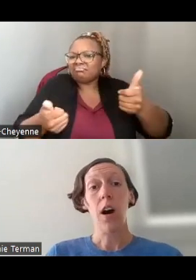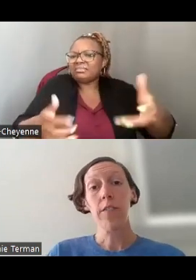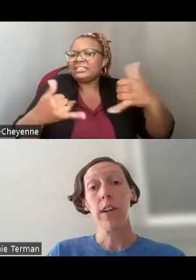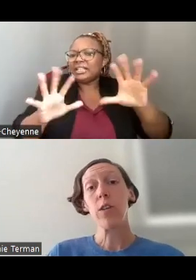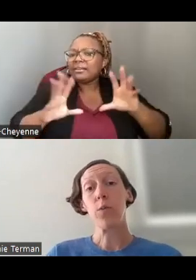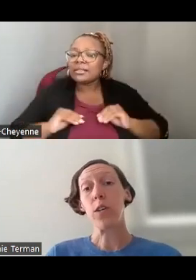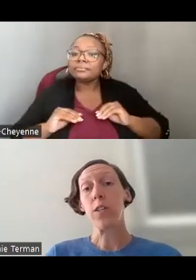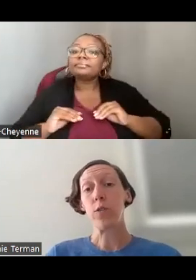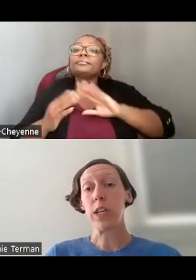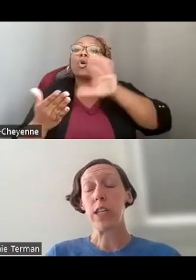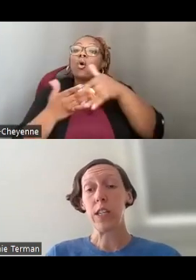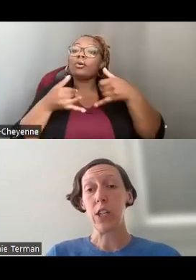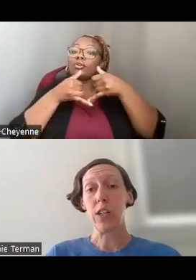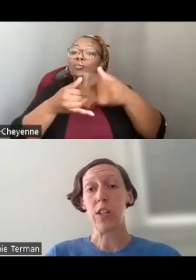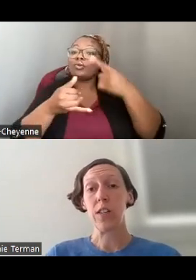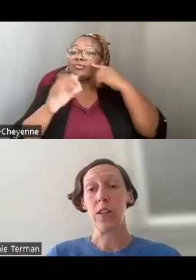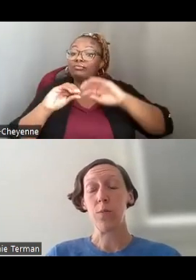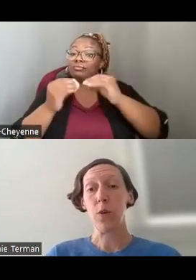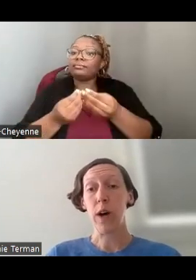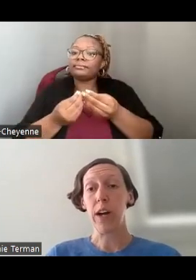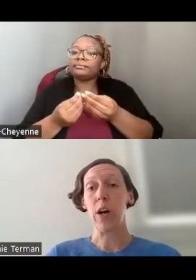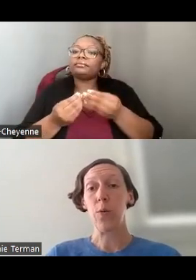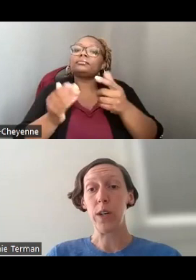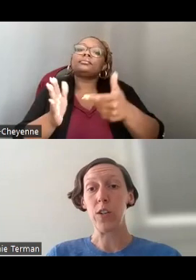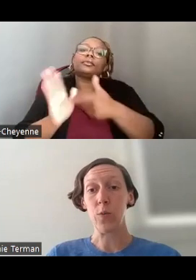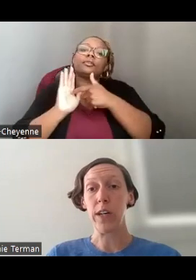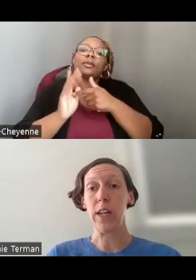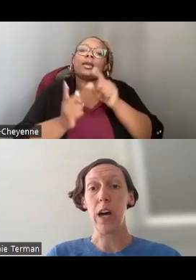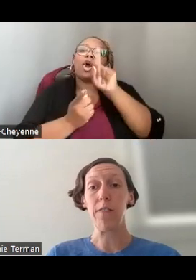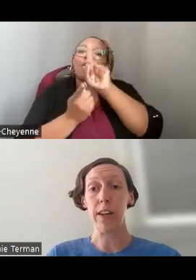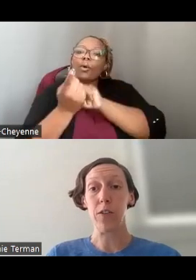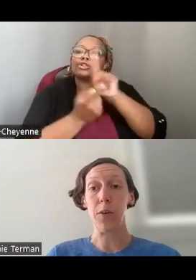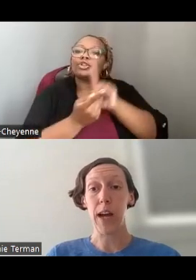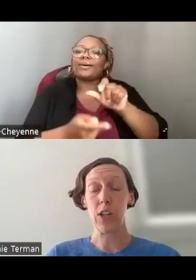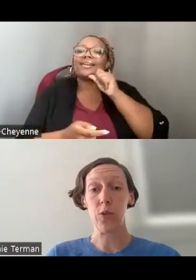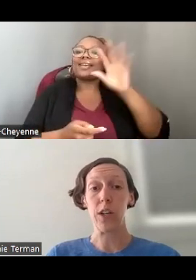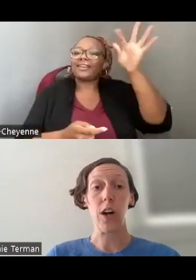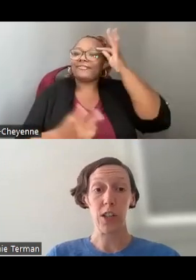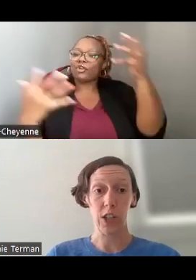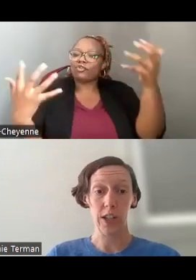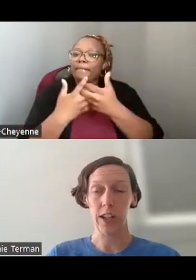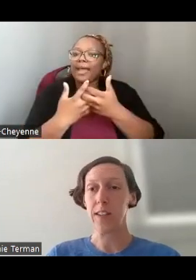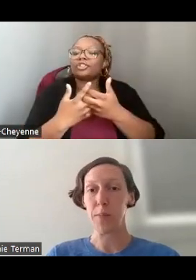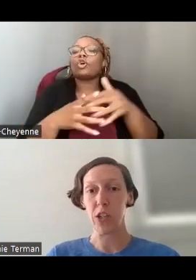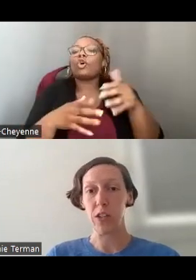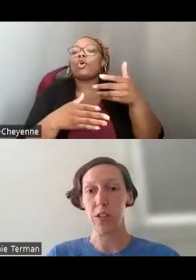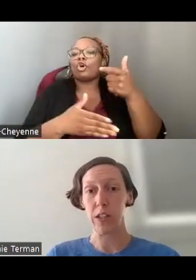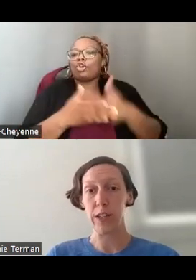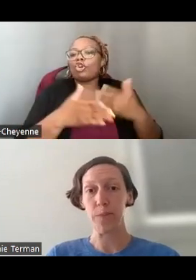ALL OF OUR AWARDS FOR ORGANIZATIONS REQUIRE A ONE-TO-ONE NON-FEDERAL MATCH OR A COST SHARE AS I MENTIONED EARLIER.